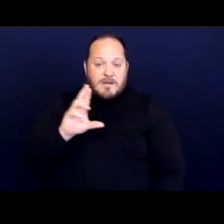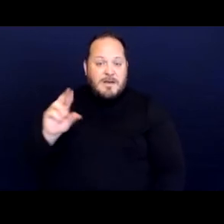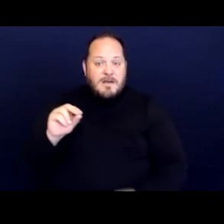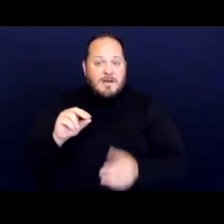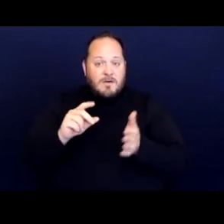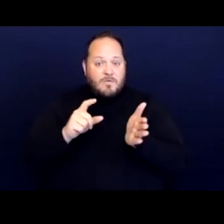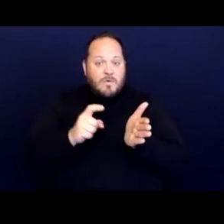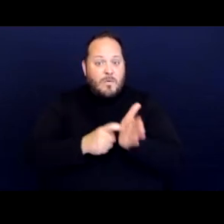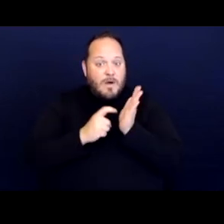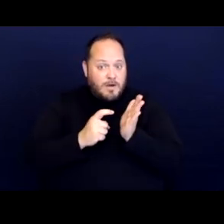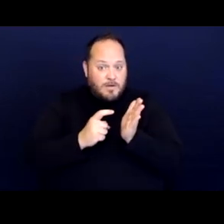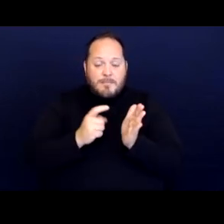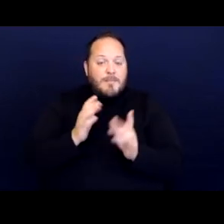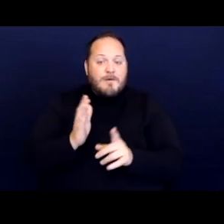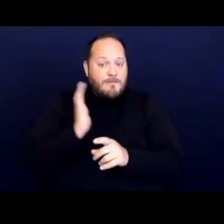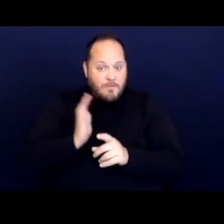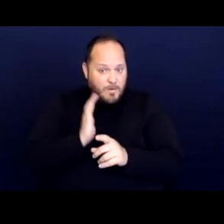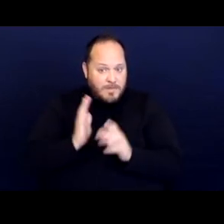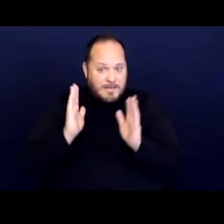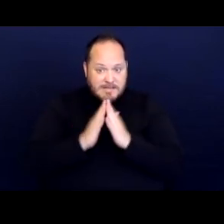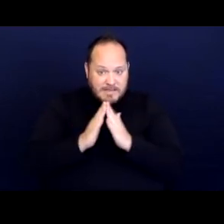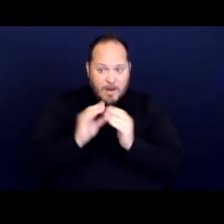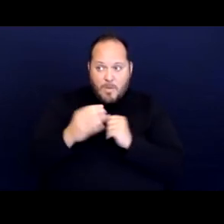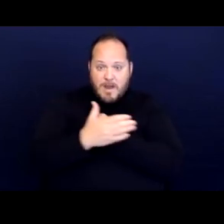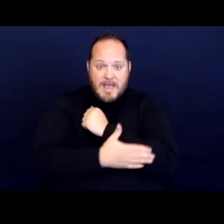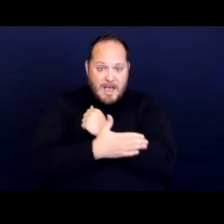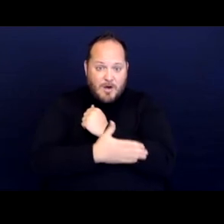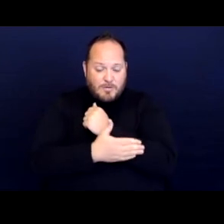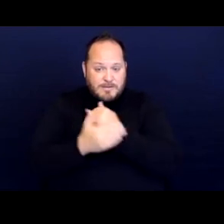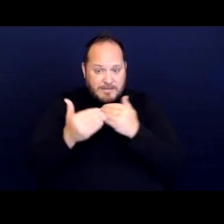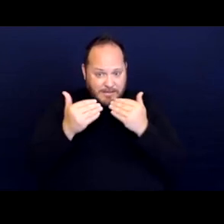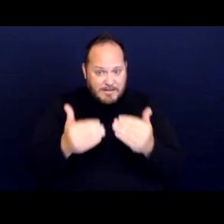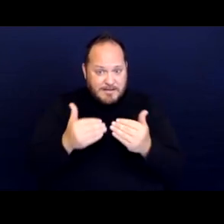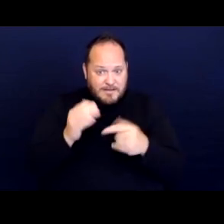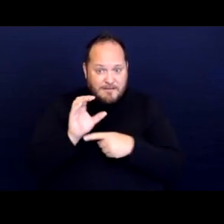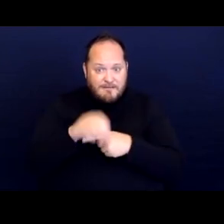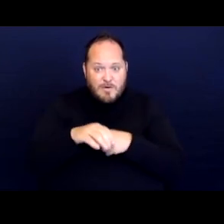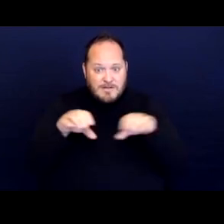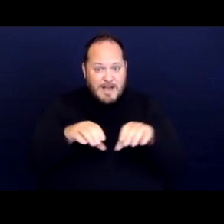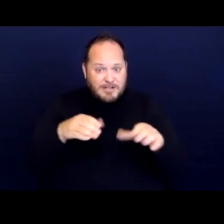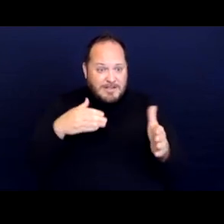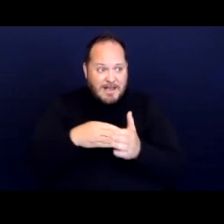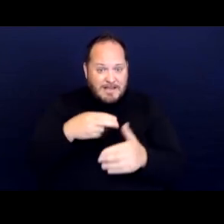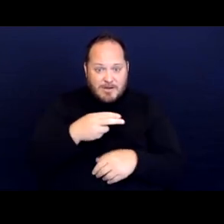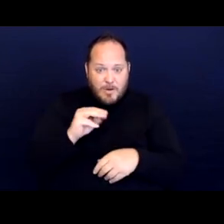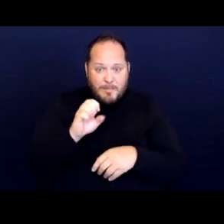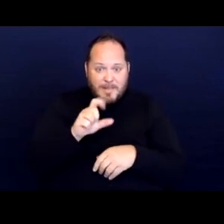before the city or county take an enforcement action against a homeless individual